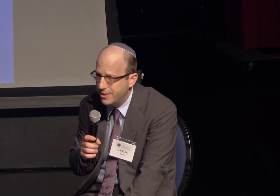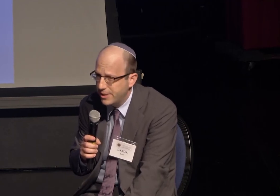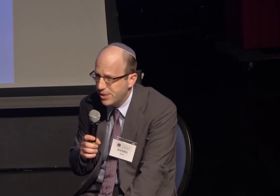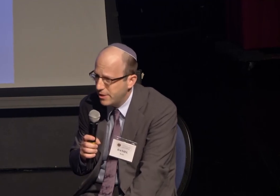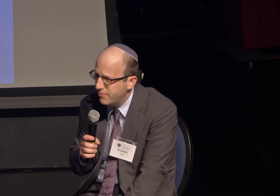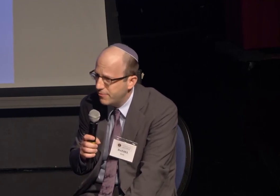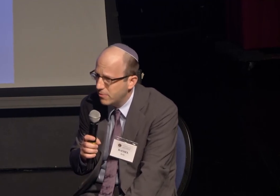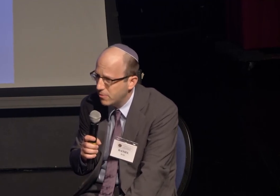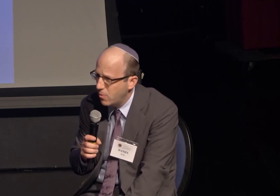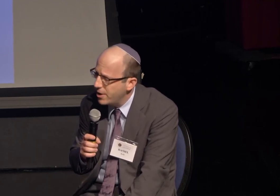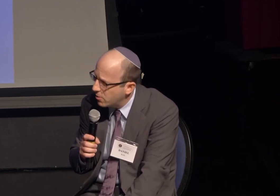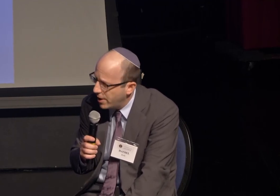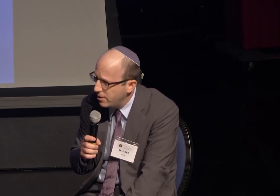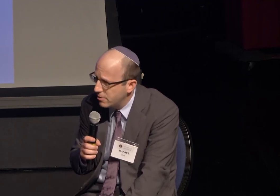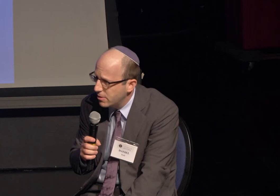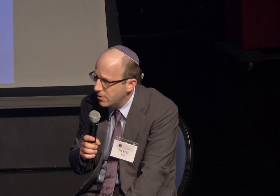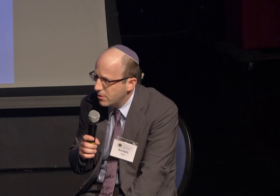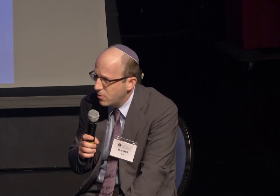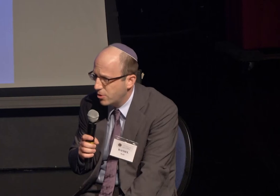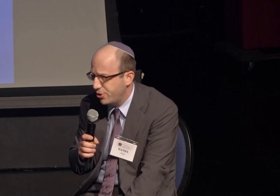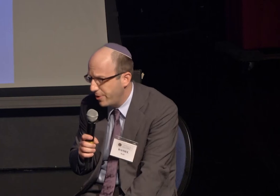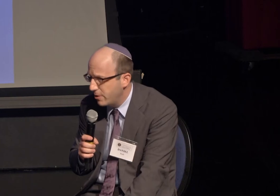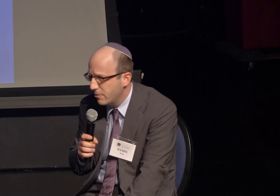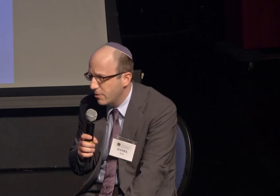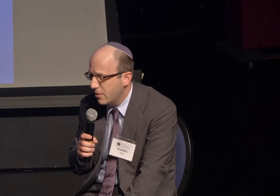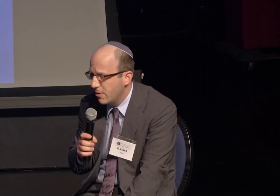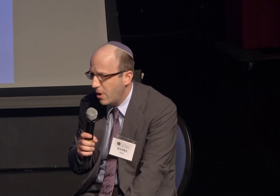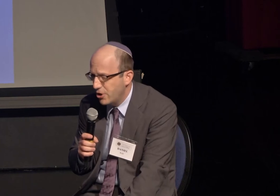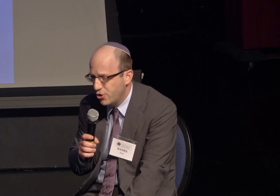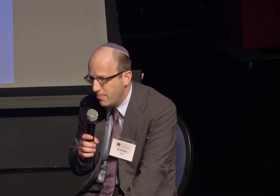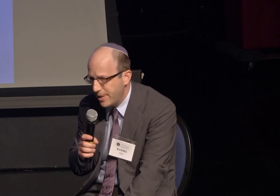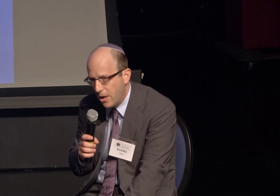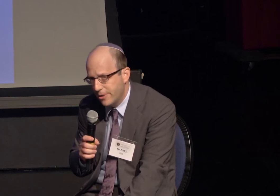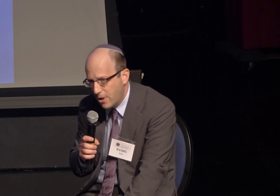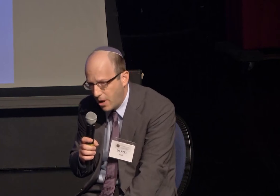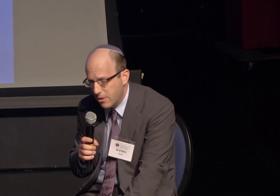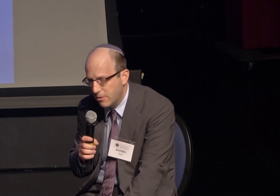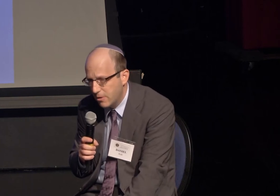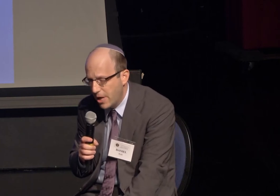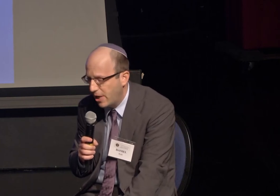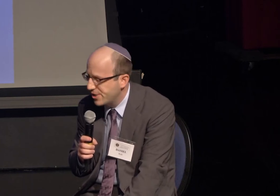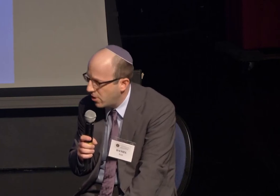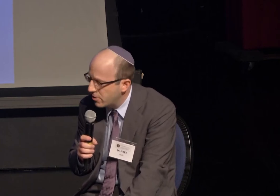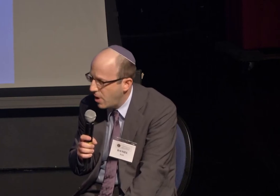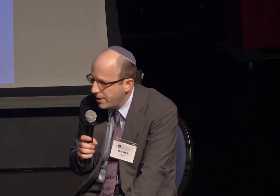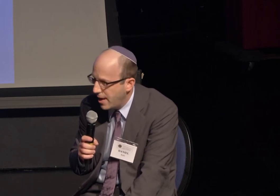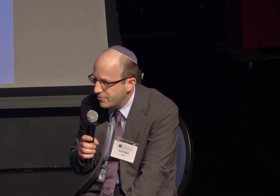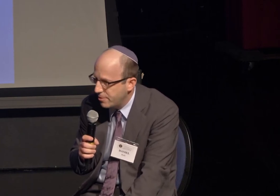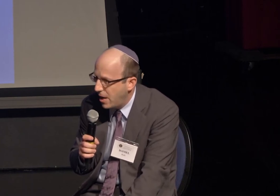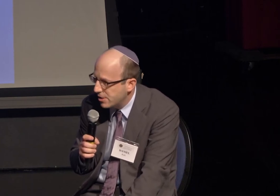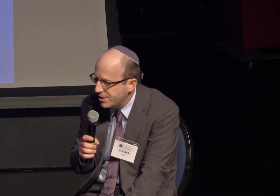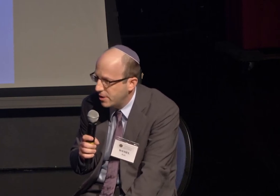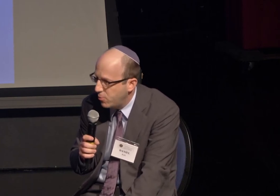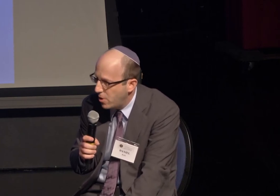Instead of running away or shooting, I jumped out of the car and started running after